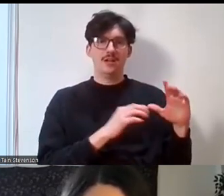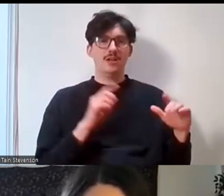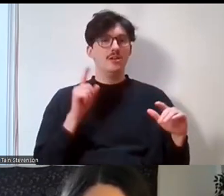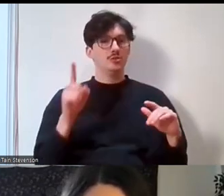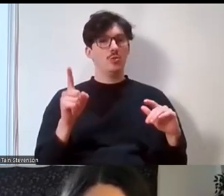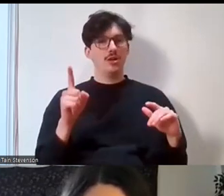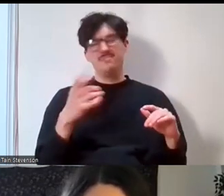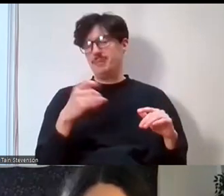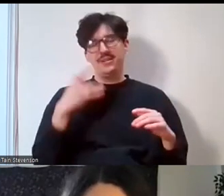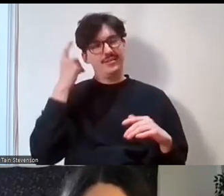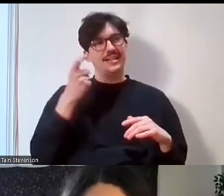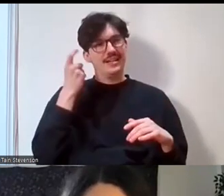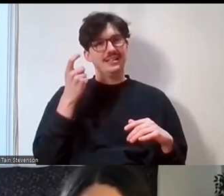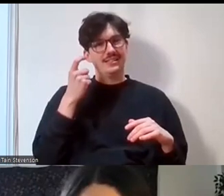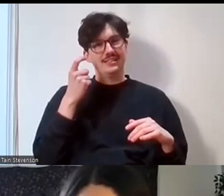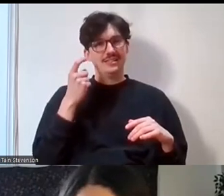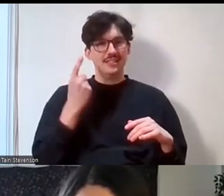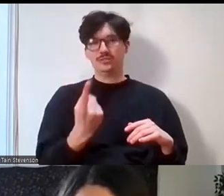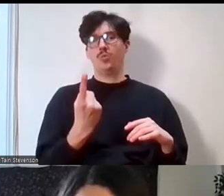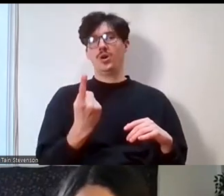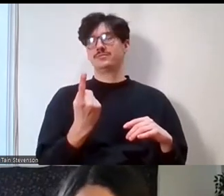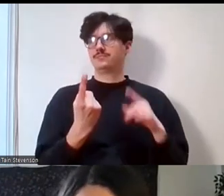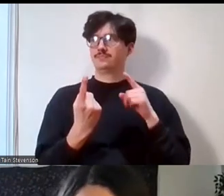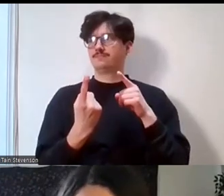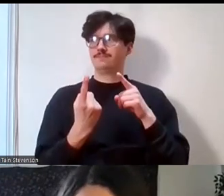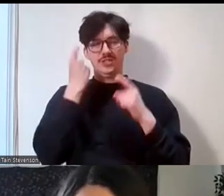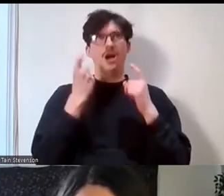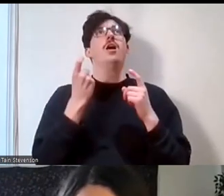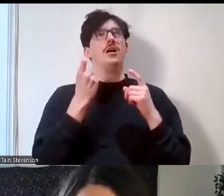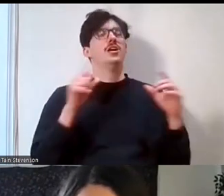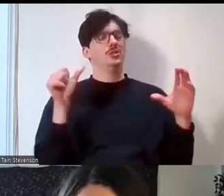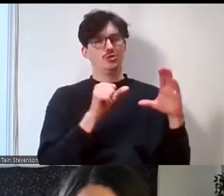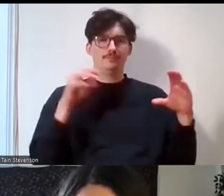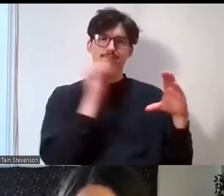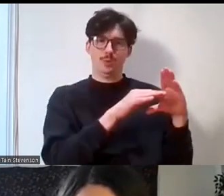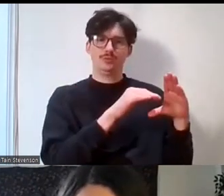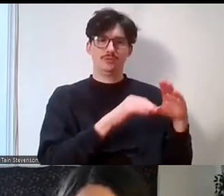like everybody, apart from being more brave and courageous and then put that in the chat function.